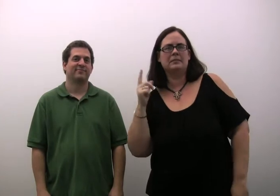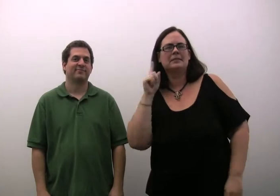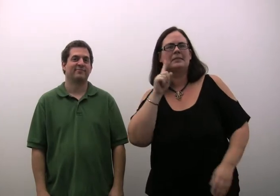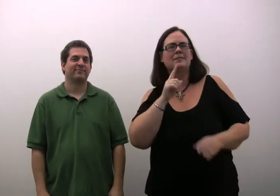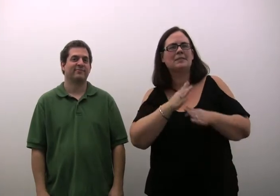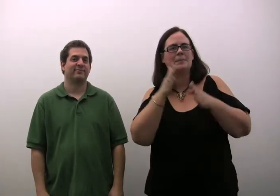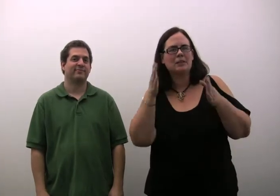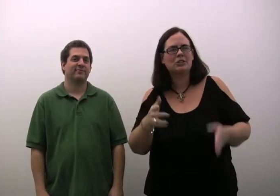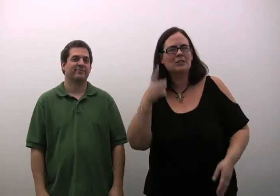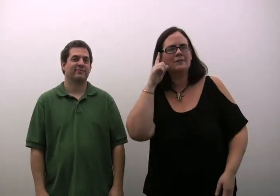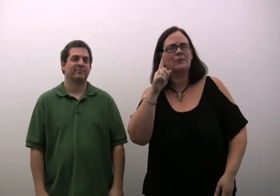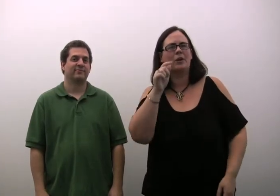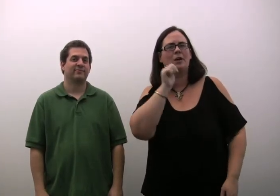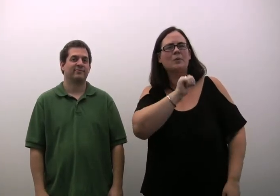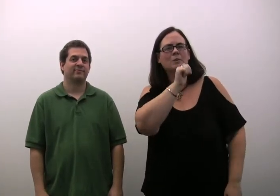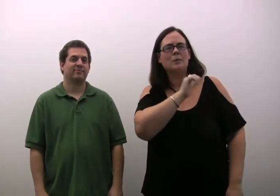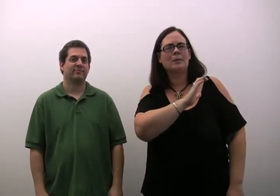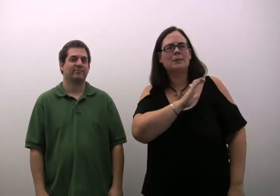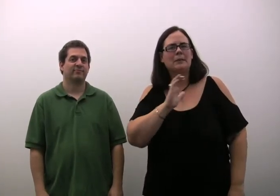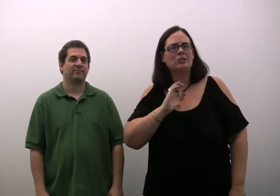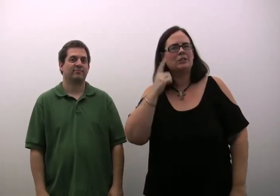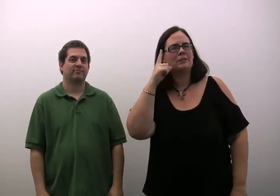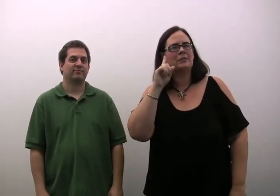We're the Deaf Specialists here at the Arizona Commission for the Deaf and the